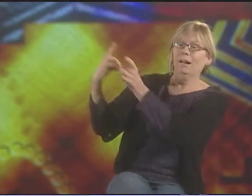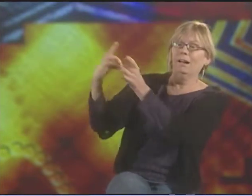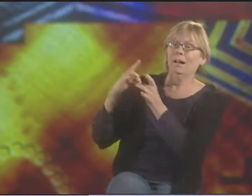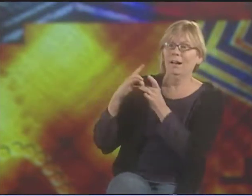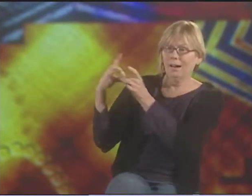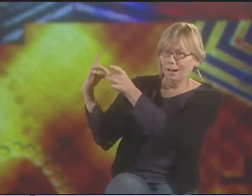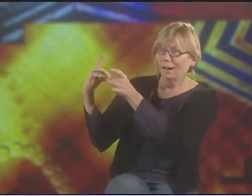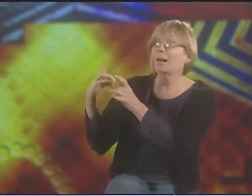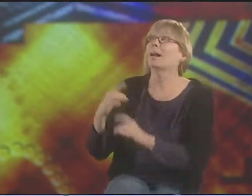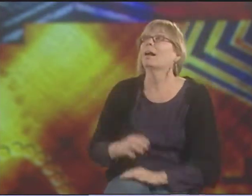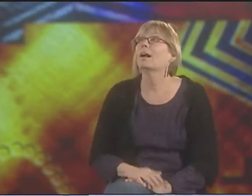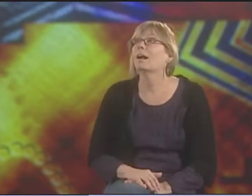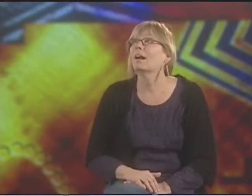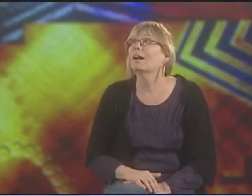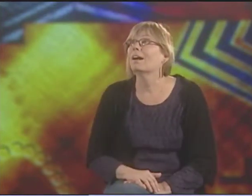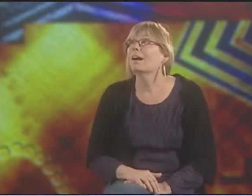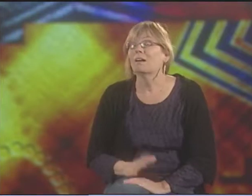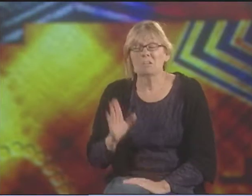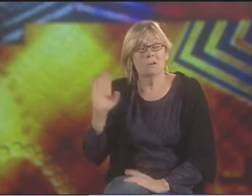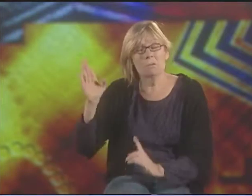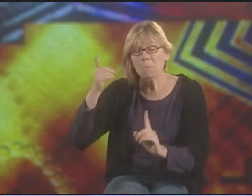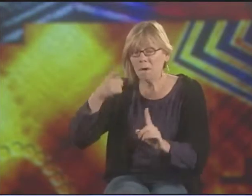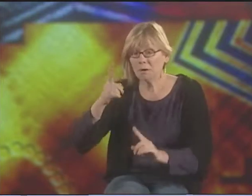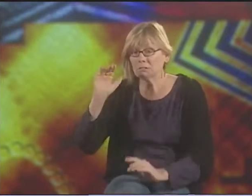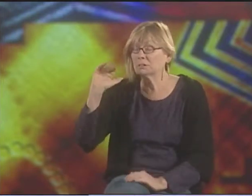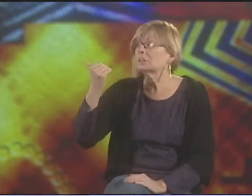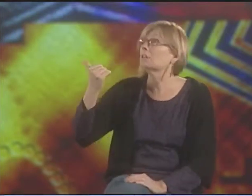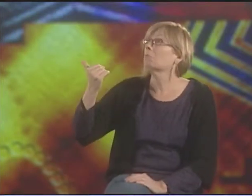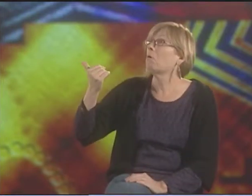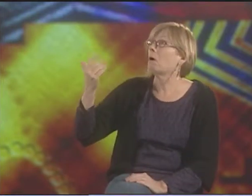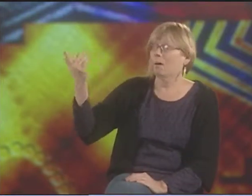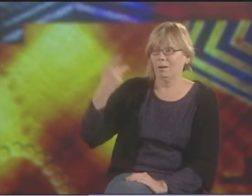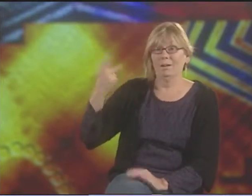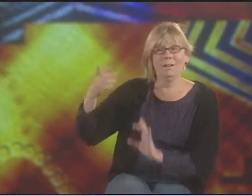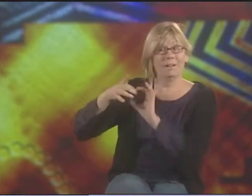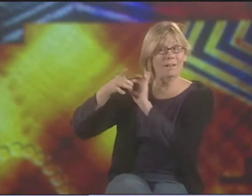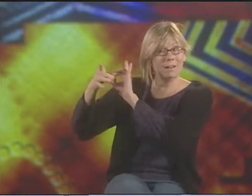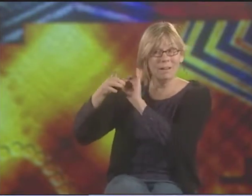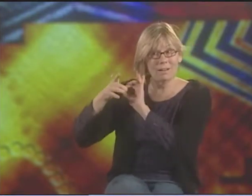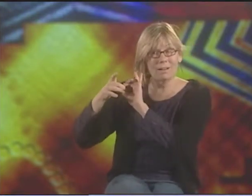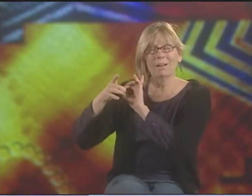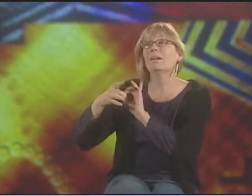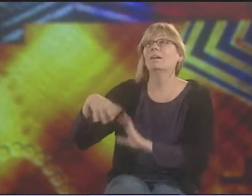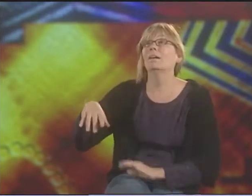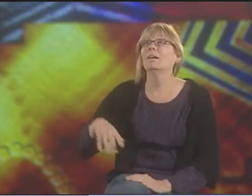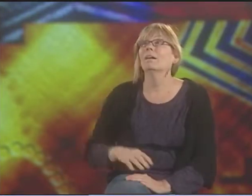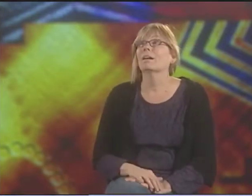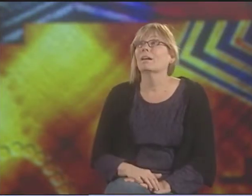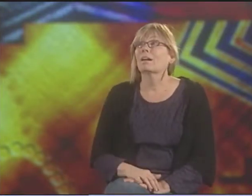I'M ENSLAVED AND CHAINED TO THE DOMINANT CULTURE BECAUSE THEY PUT ME IN THIS POSITION.